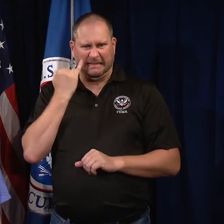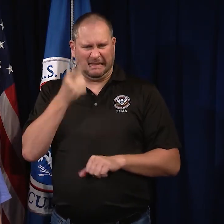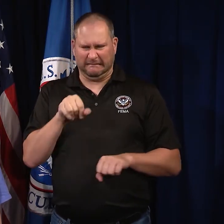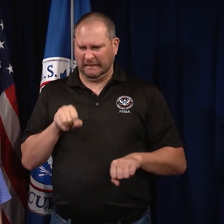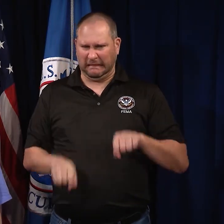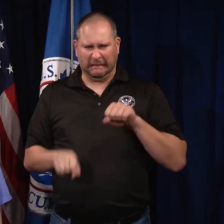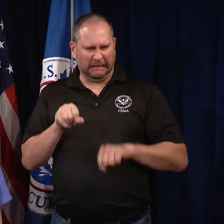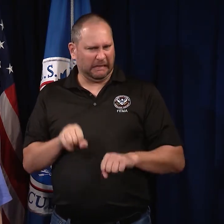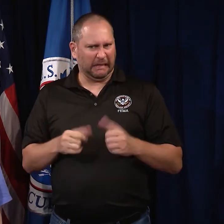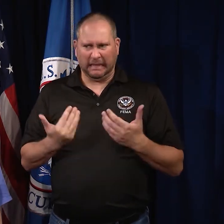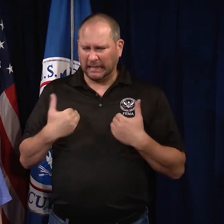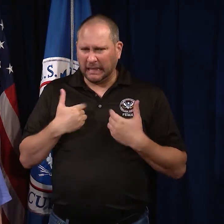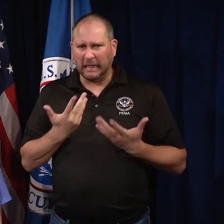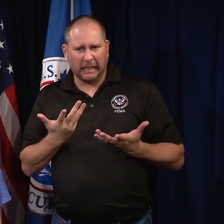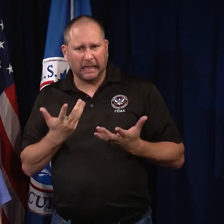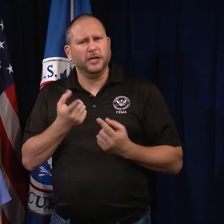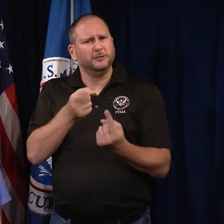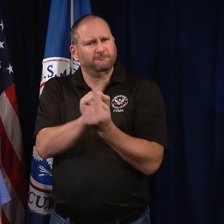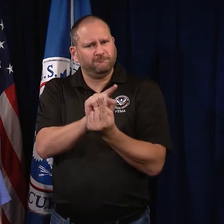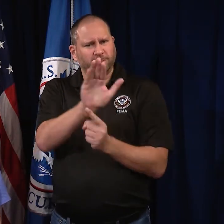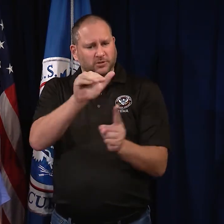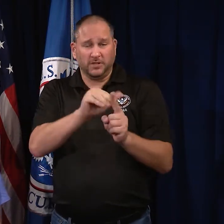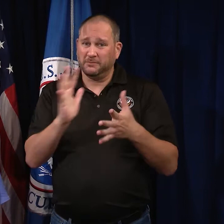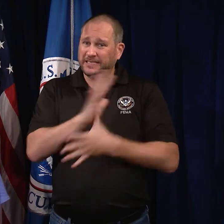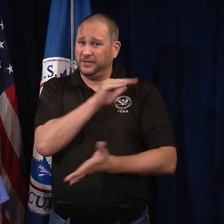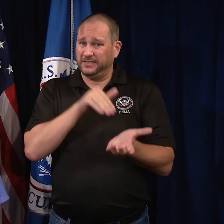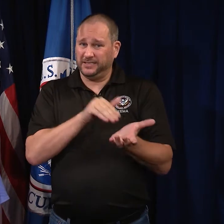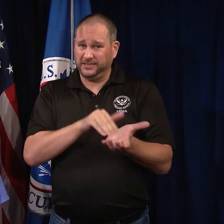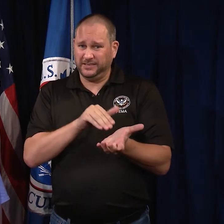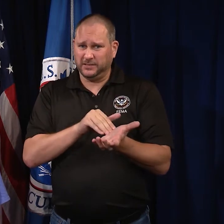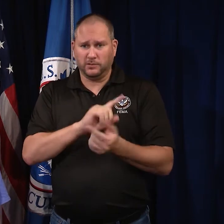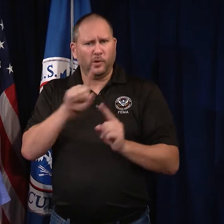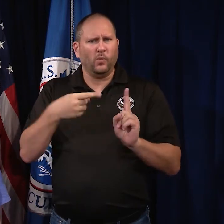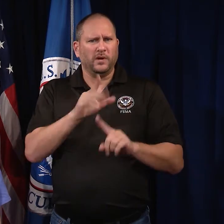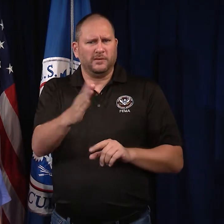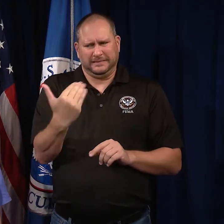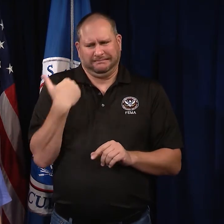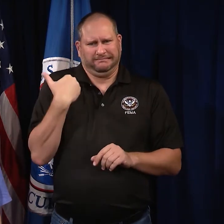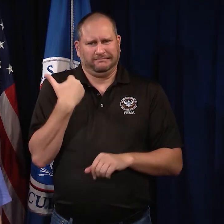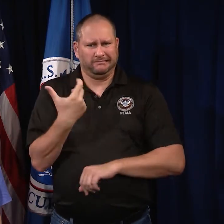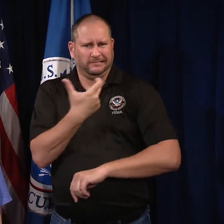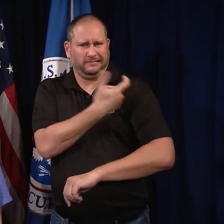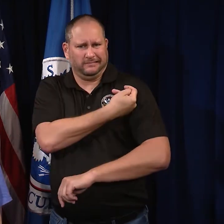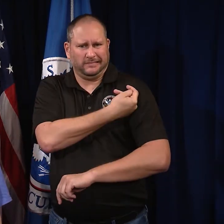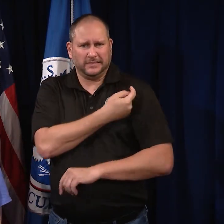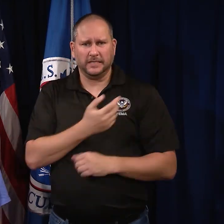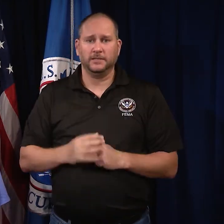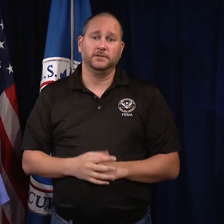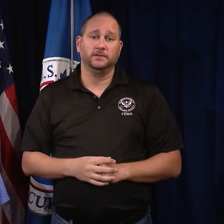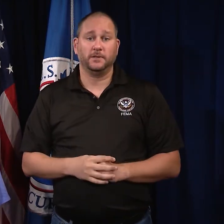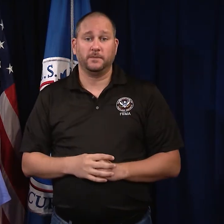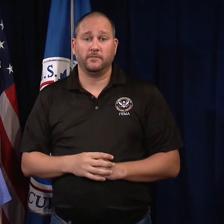If you are unsure, you should talk with your primary care physician about when you received your last tetanus shot.